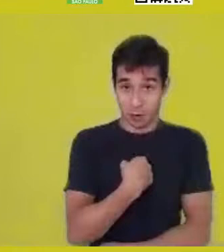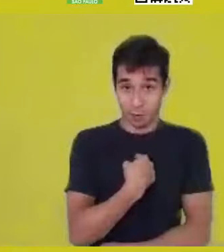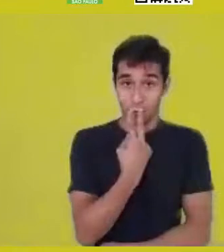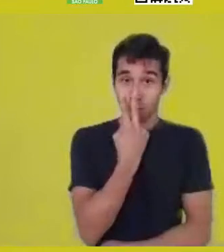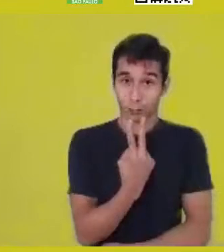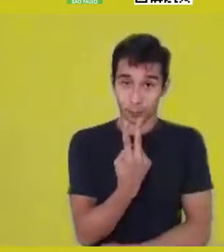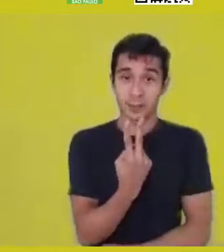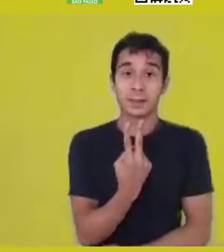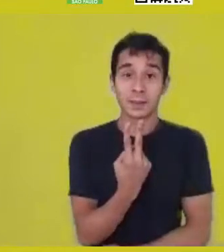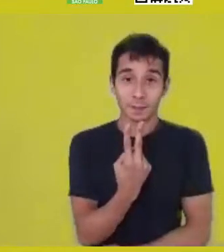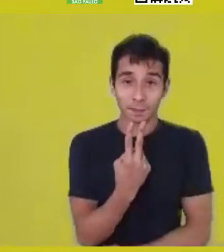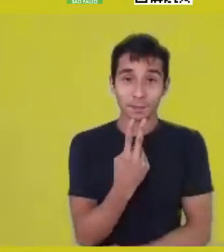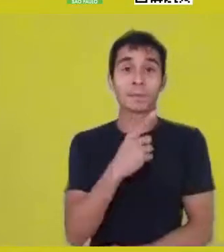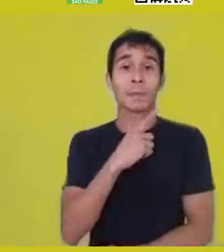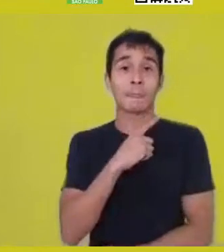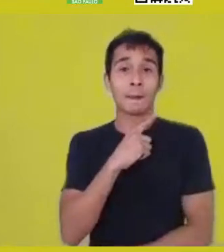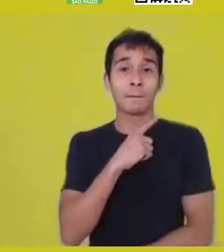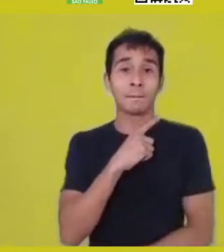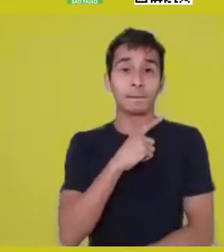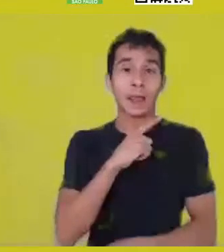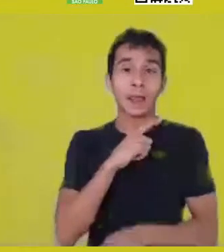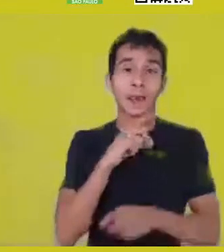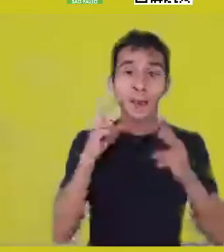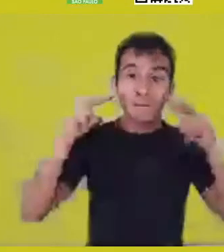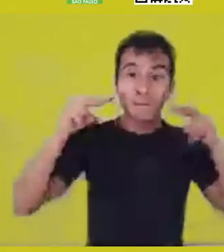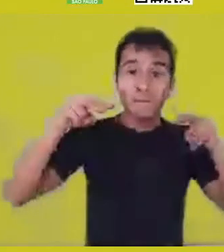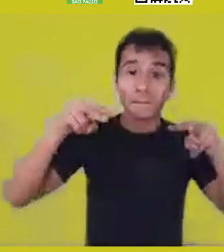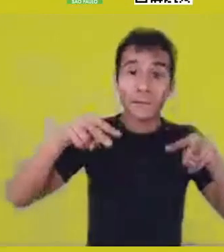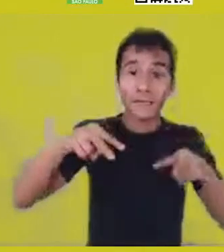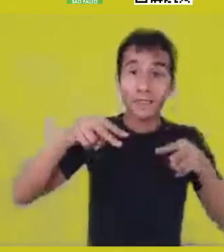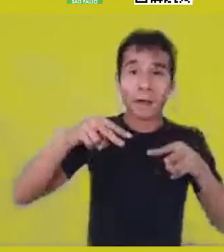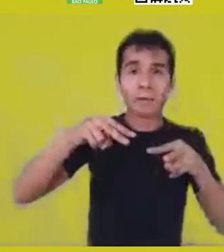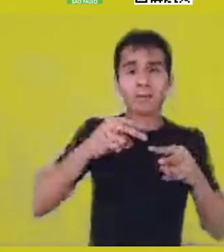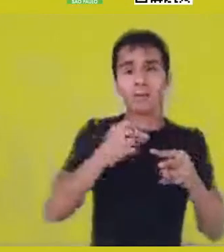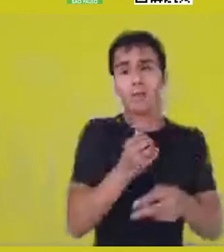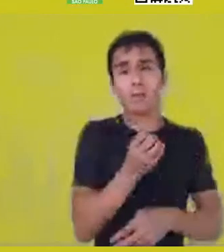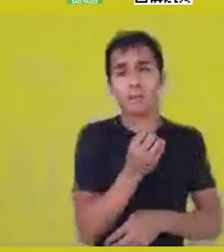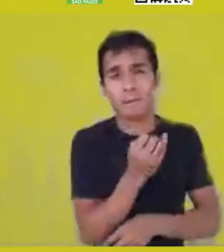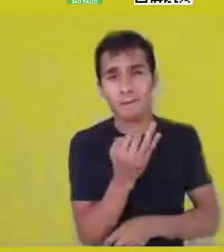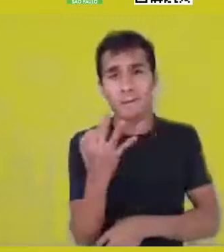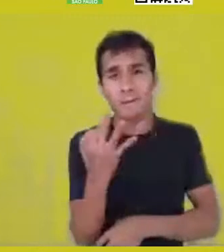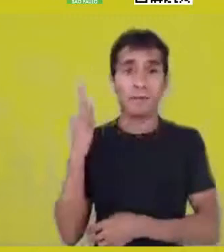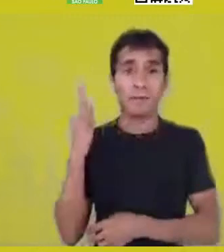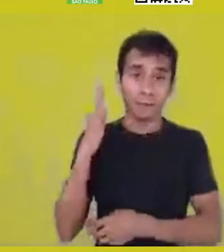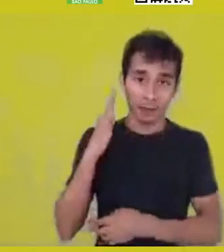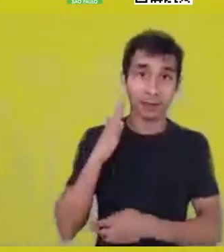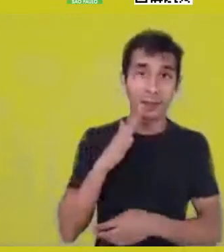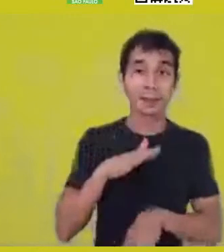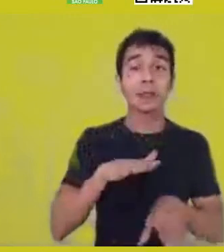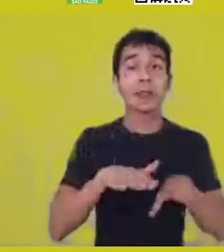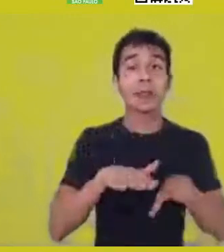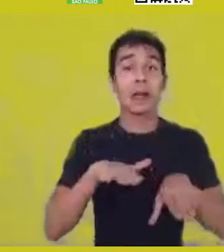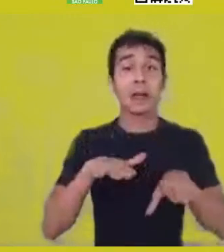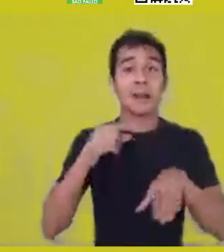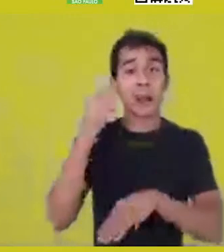multiaesthetic perspective, in what we often understand as one single thing.